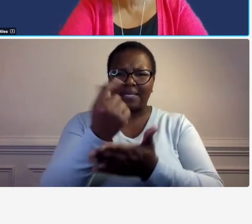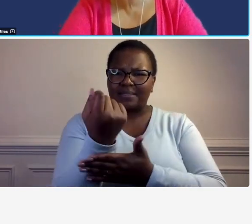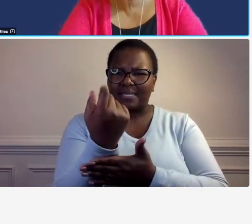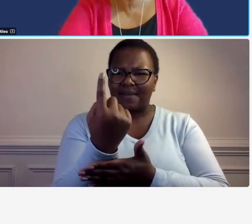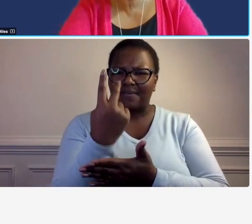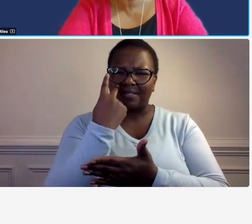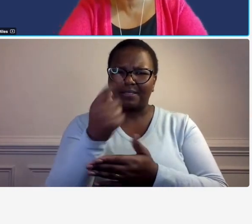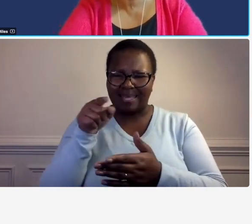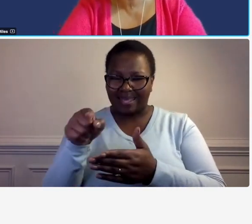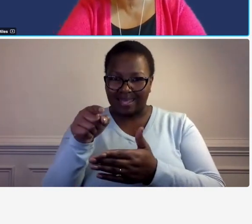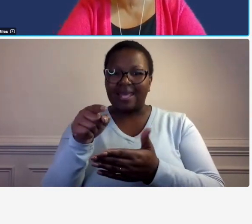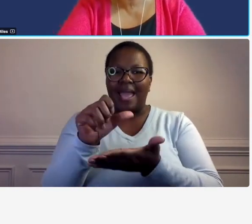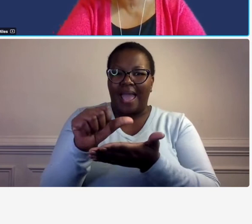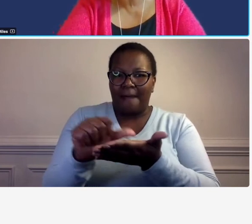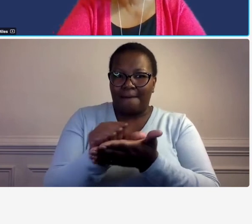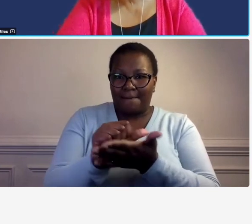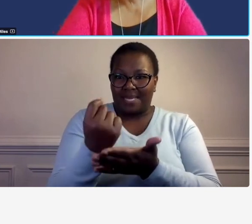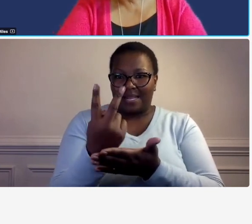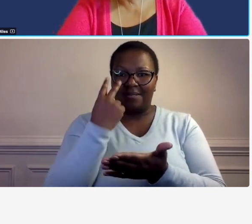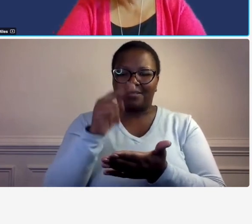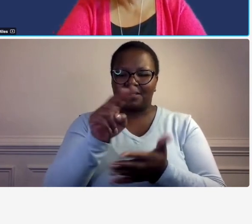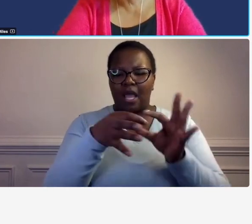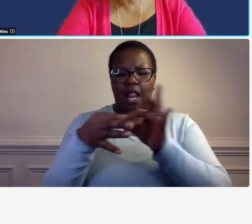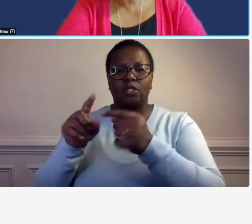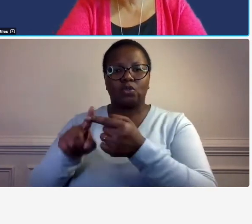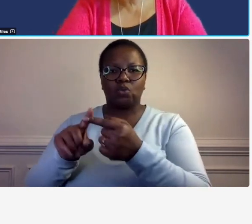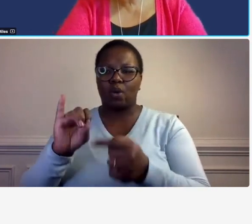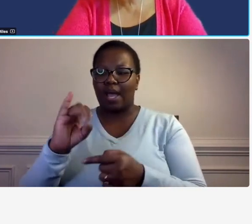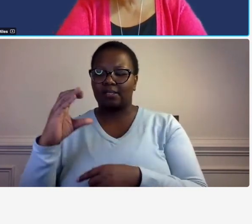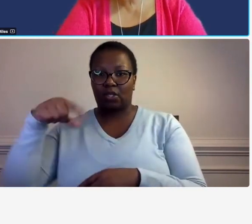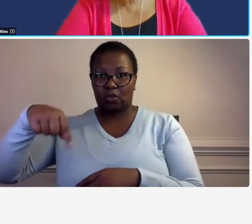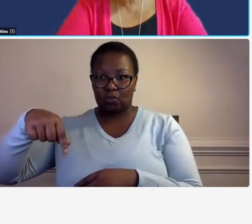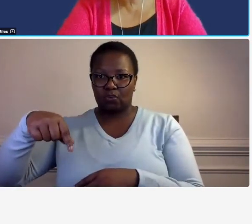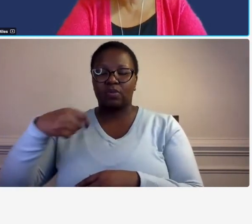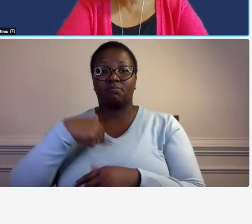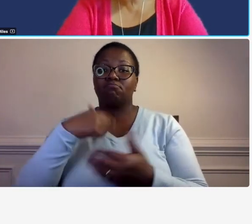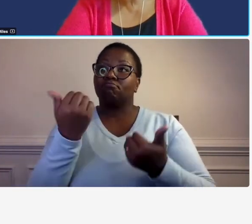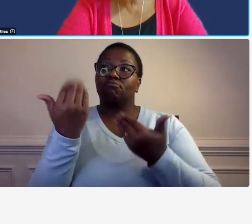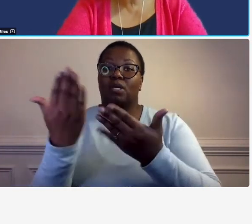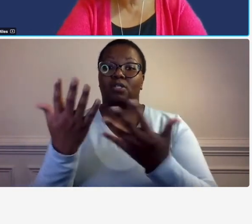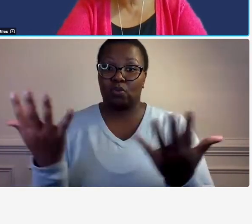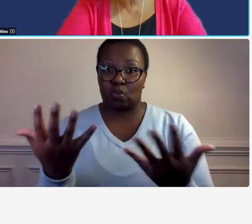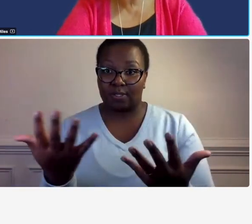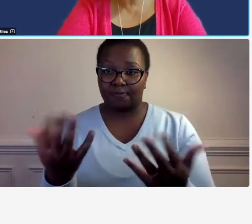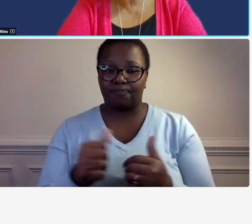there's a link to a current icq so um what i would suggest is you should be filling them out now